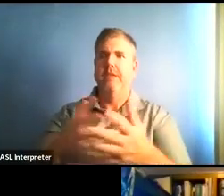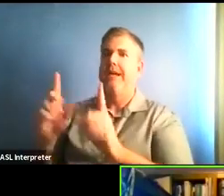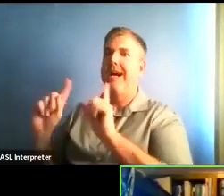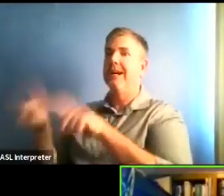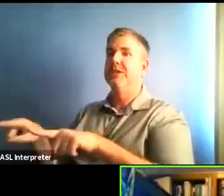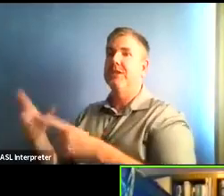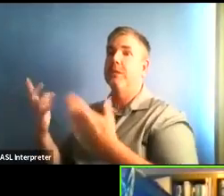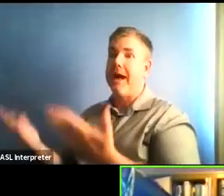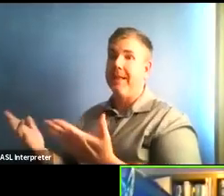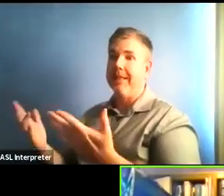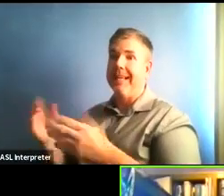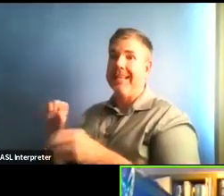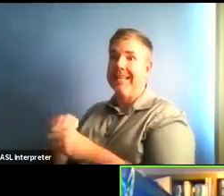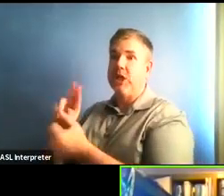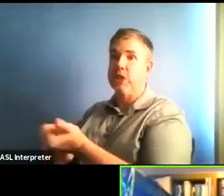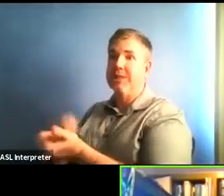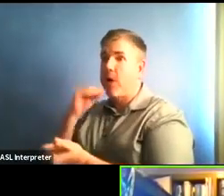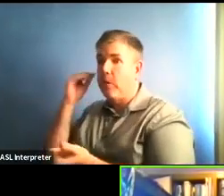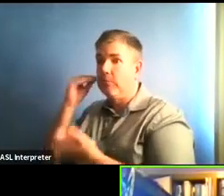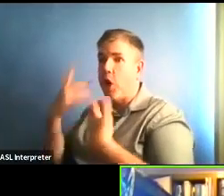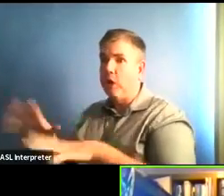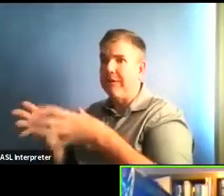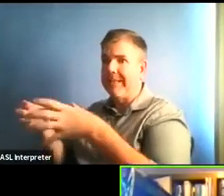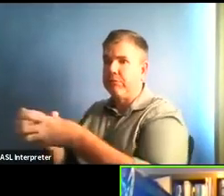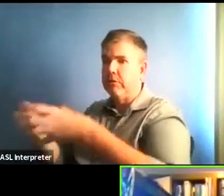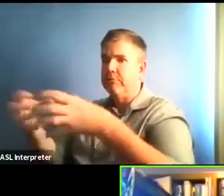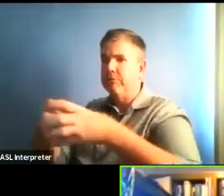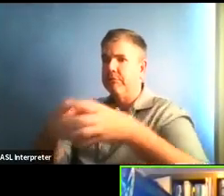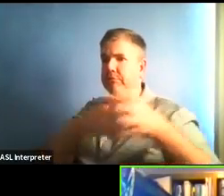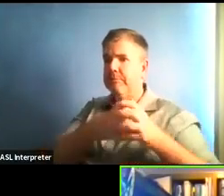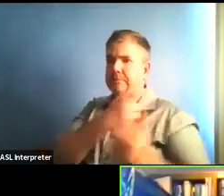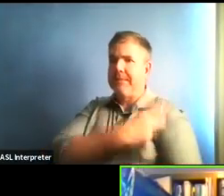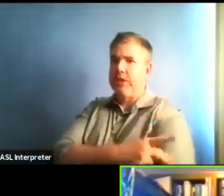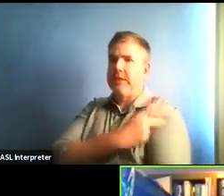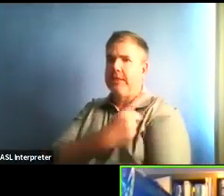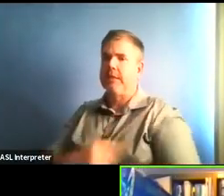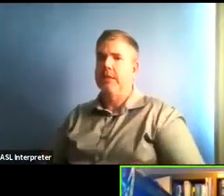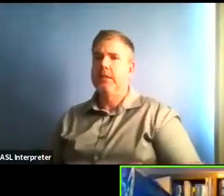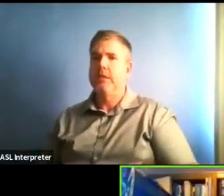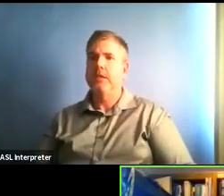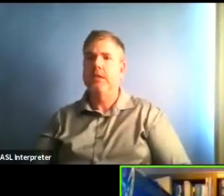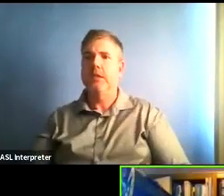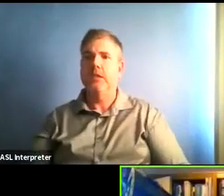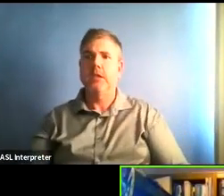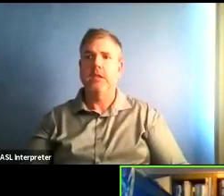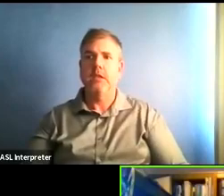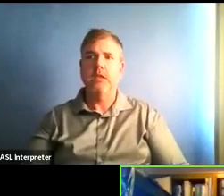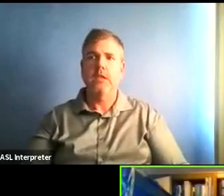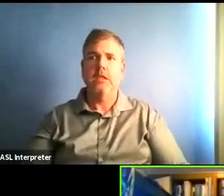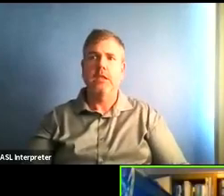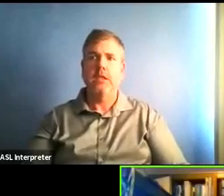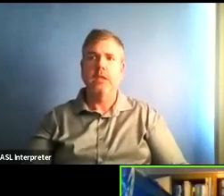You may not want to move them to a new facility to risk potential more exposure at that point.